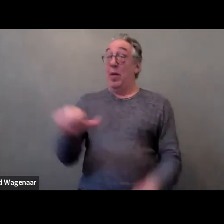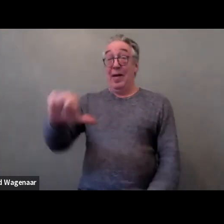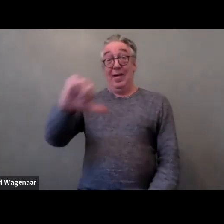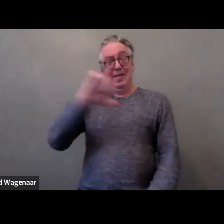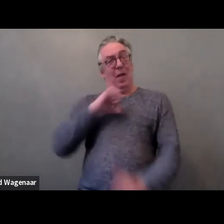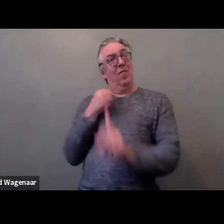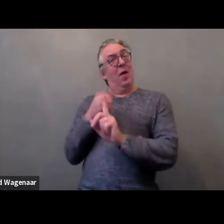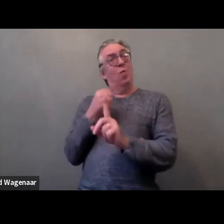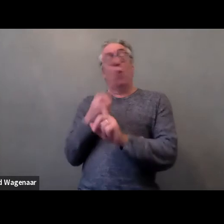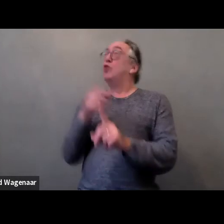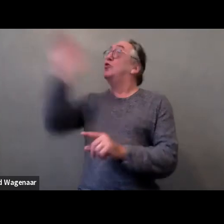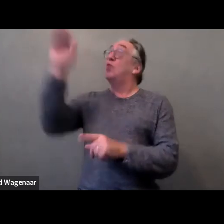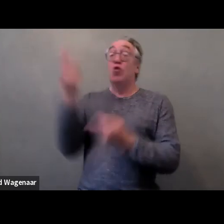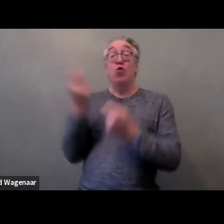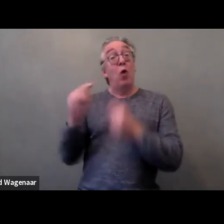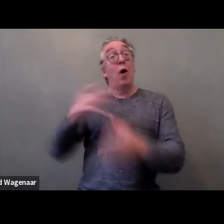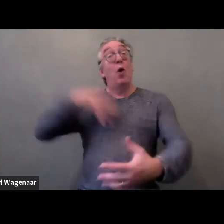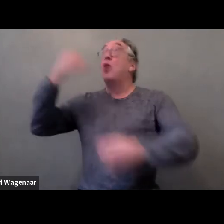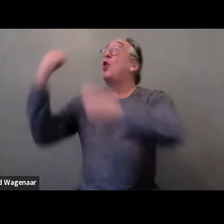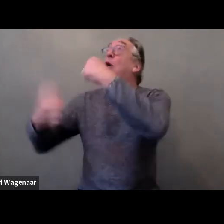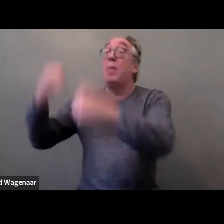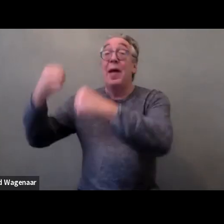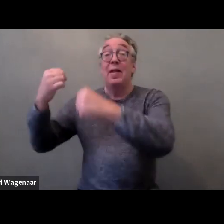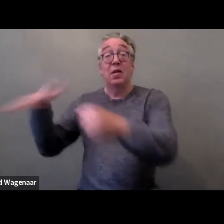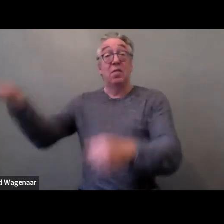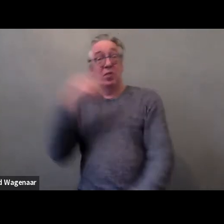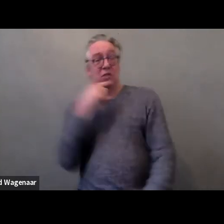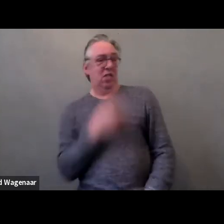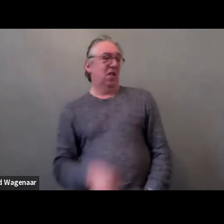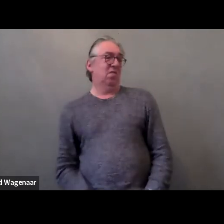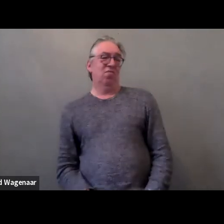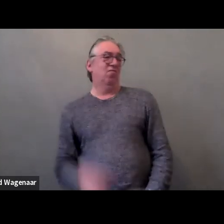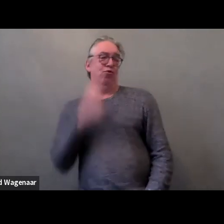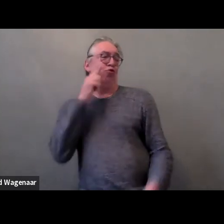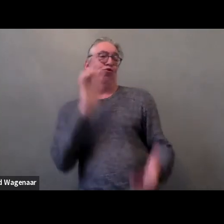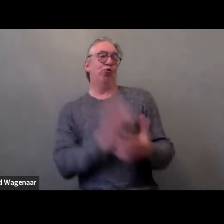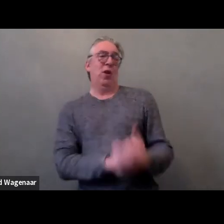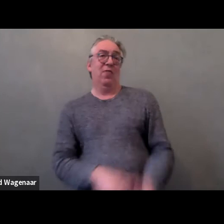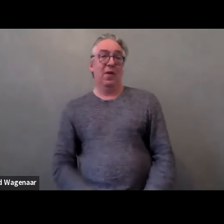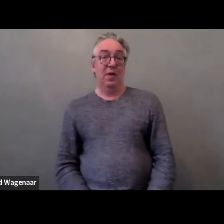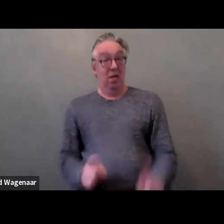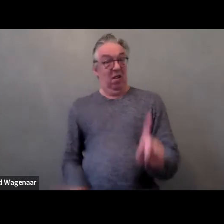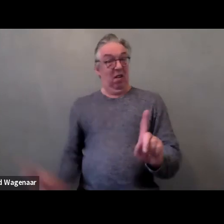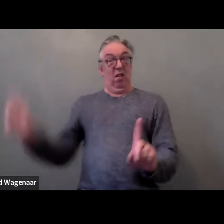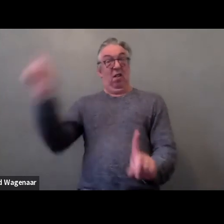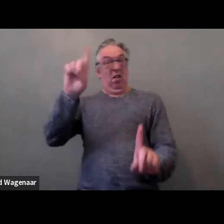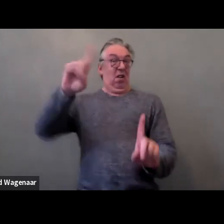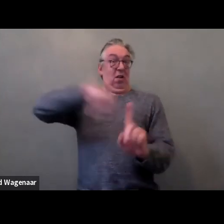they had the impression no one believed them. They thought everyone believed the person who abused them but not them.